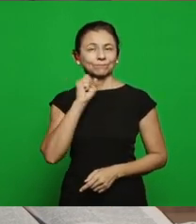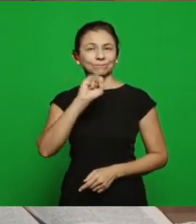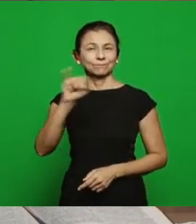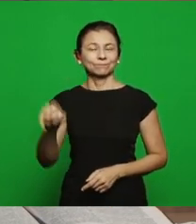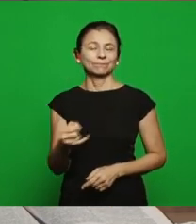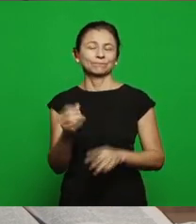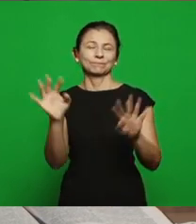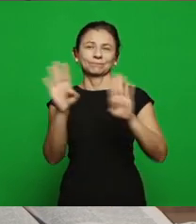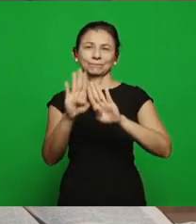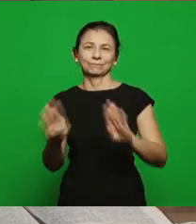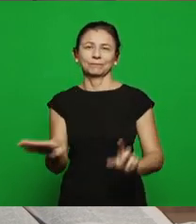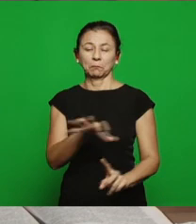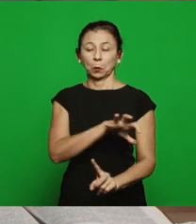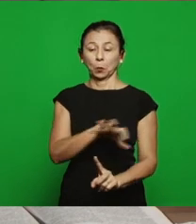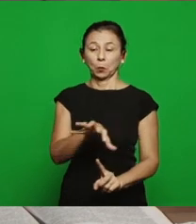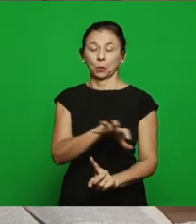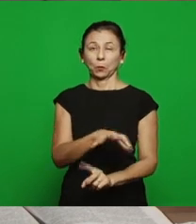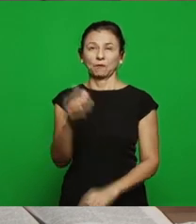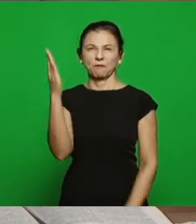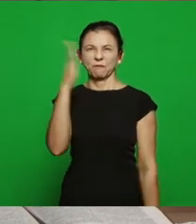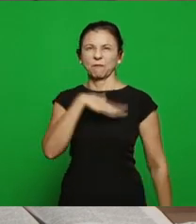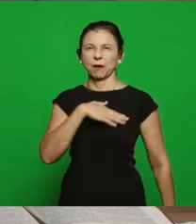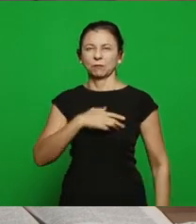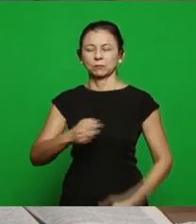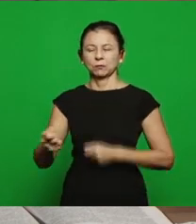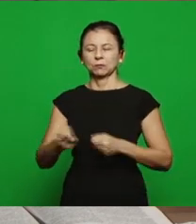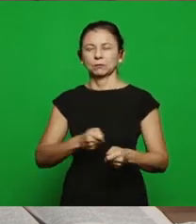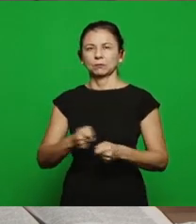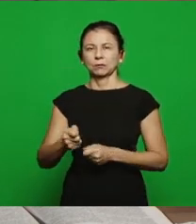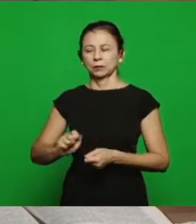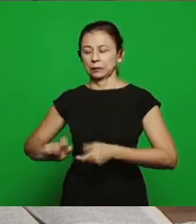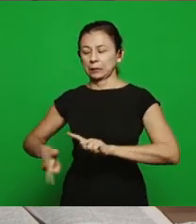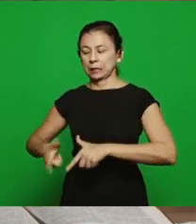brought by Jezebel in Ahab’s government